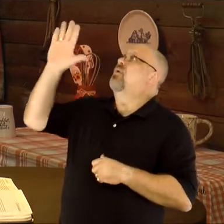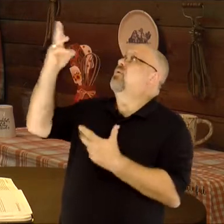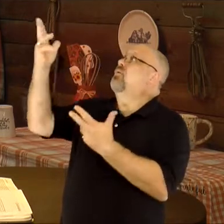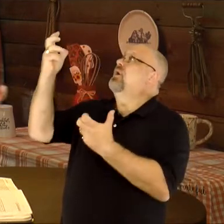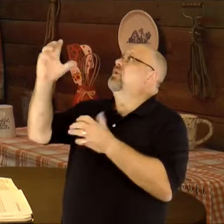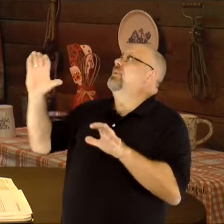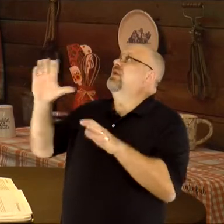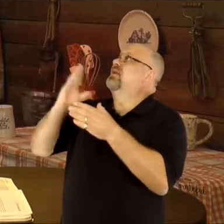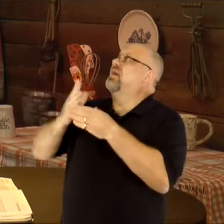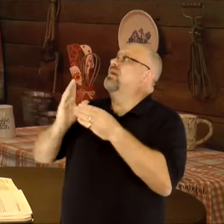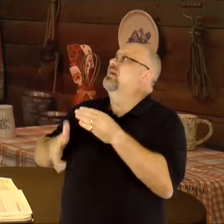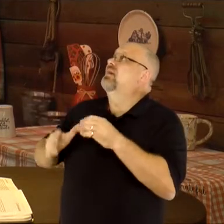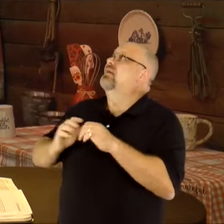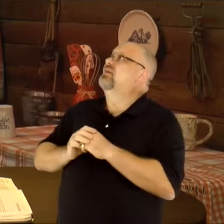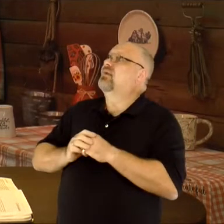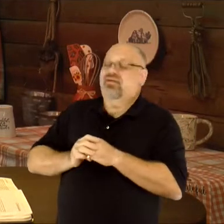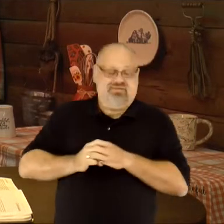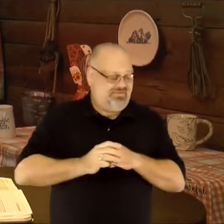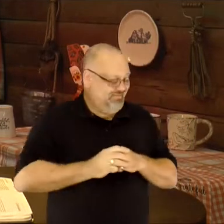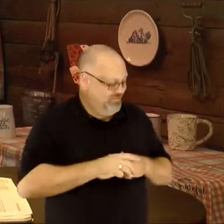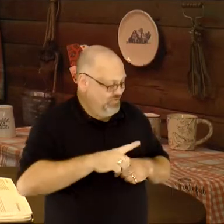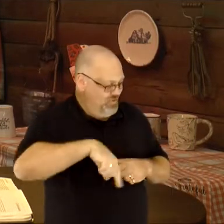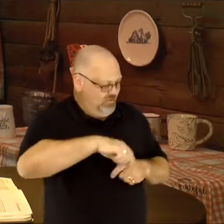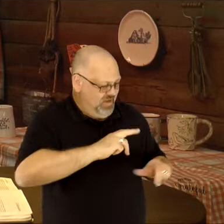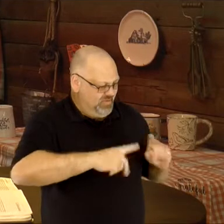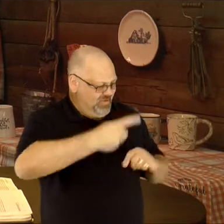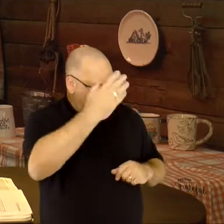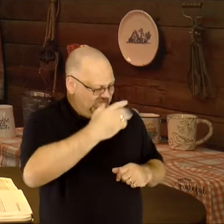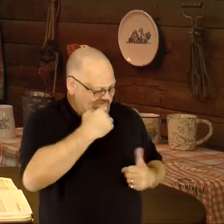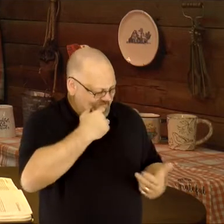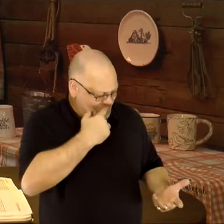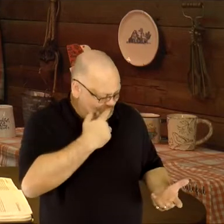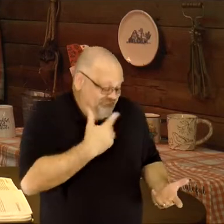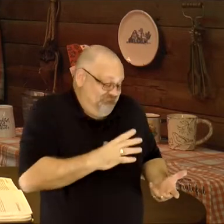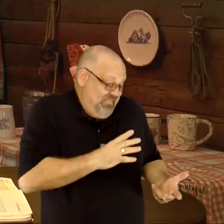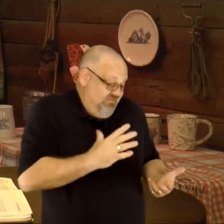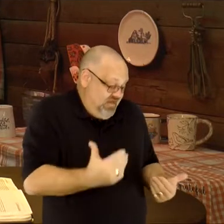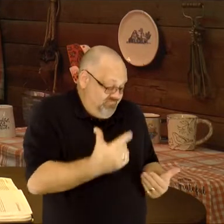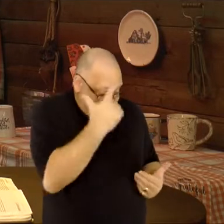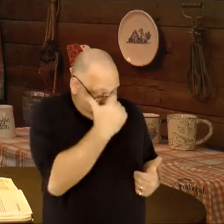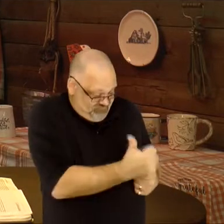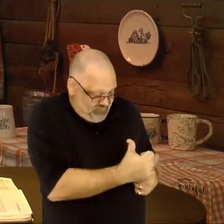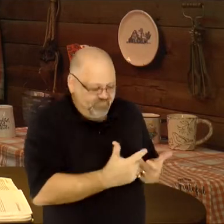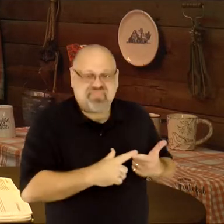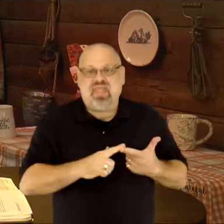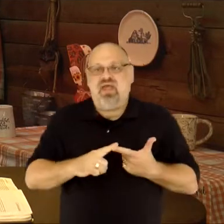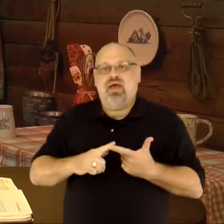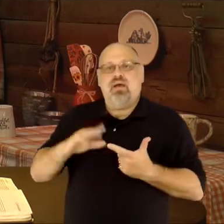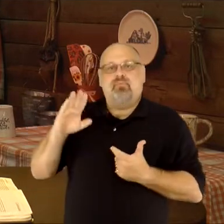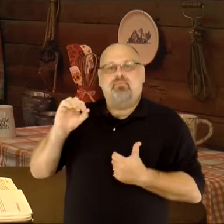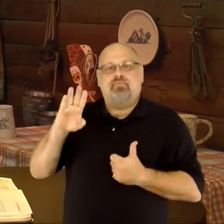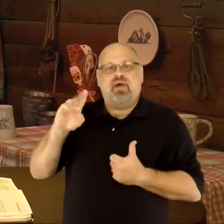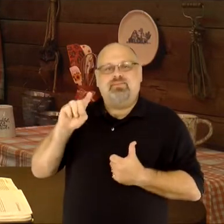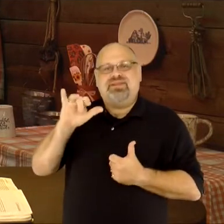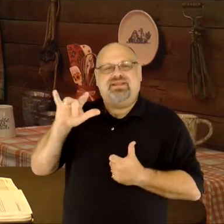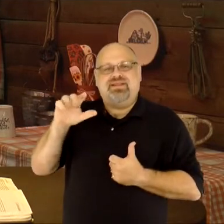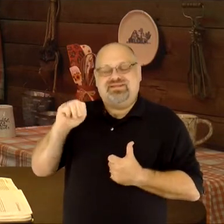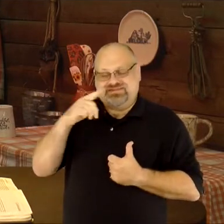'All right, then, have it your way." Or as Bob Dylan said, "there's saved people and there's lost people."